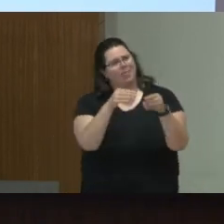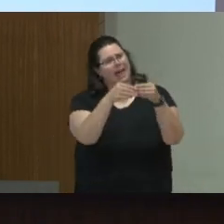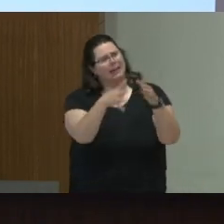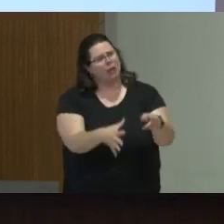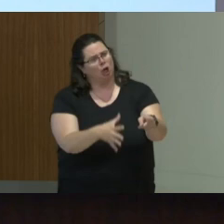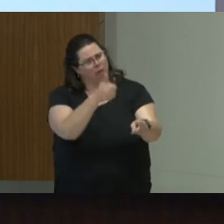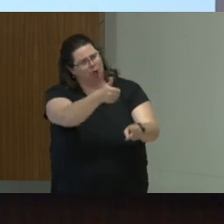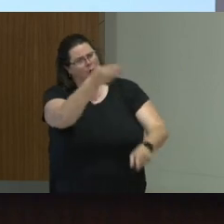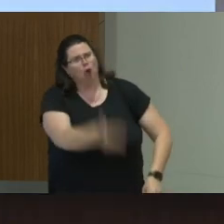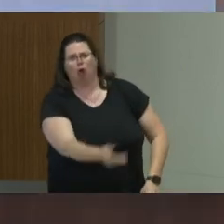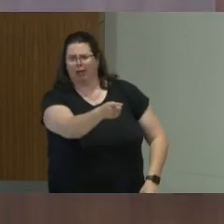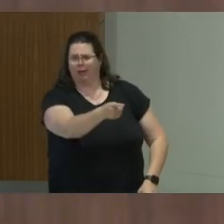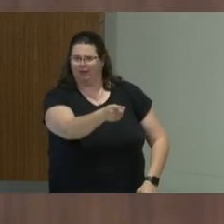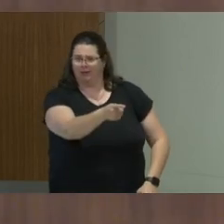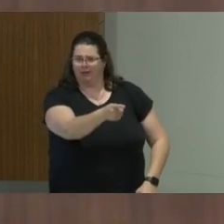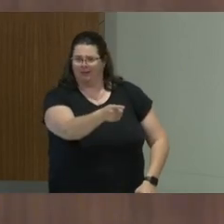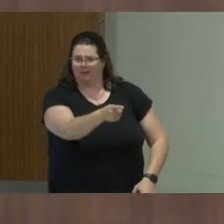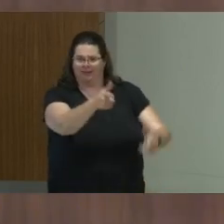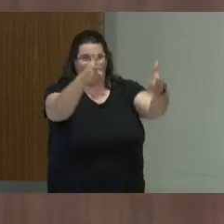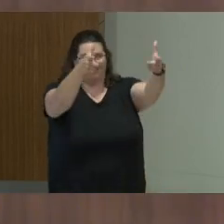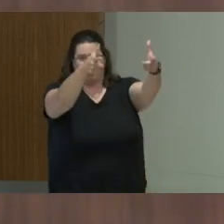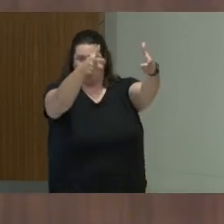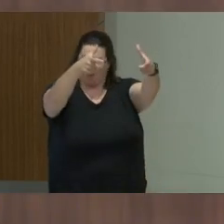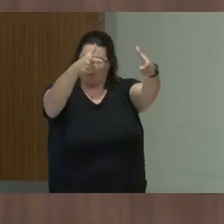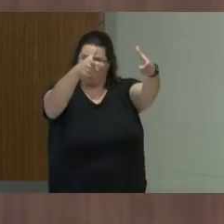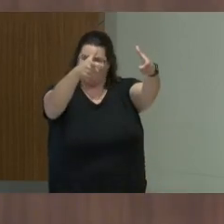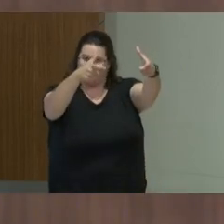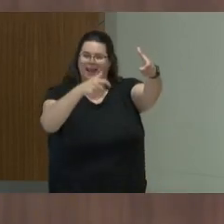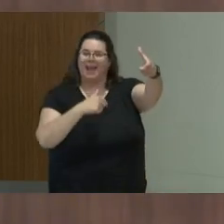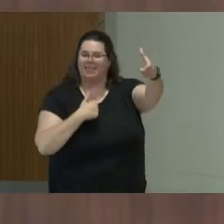And by definition, believe, trust that that person is good.